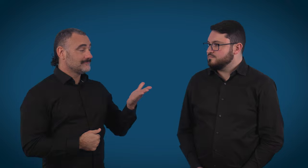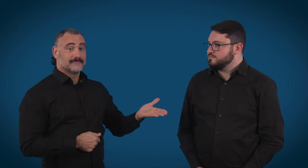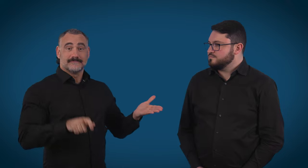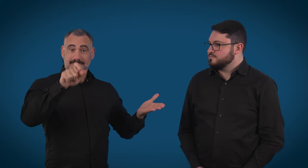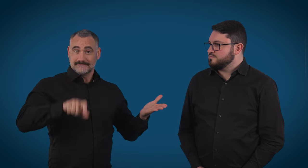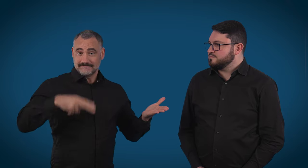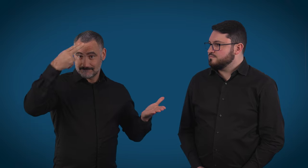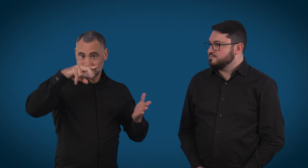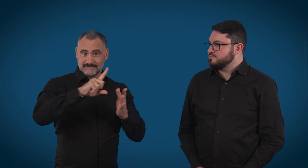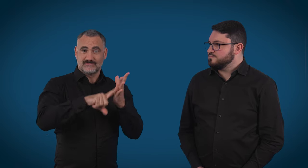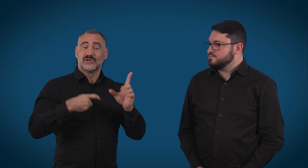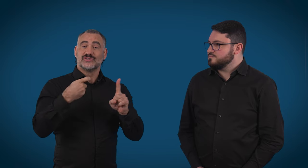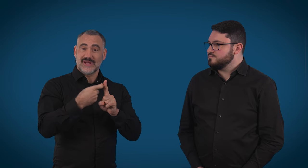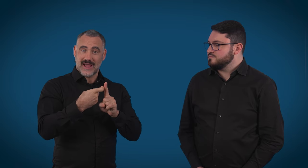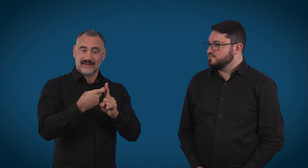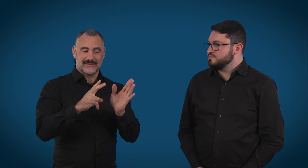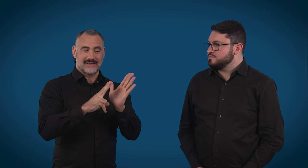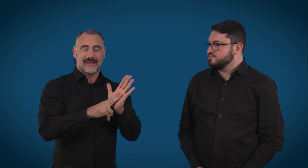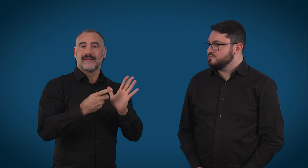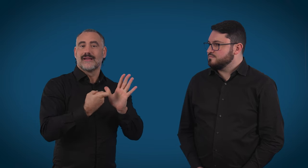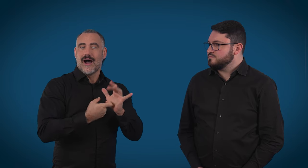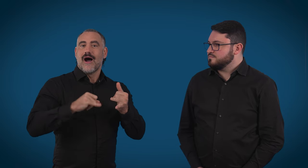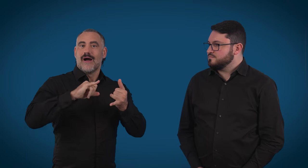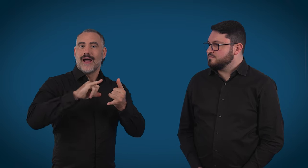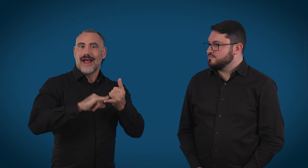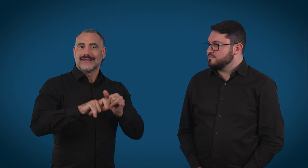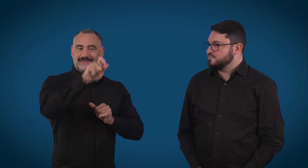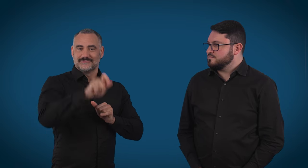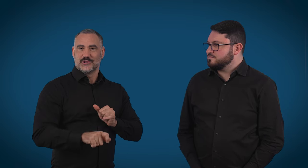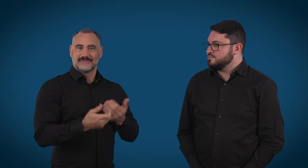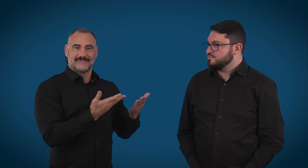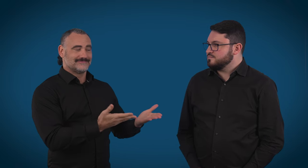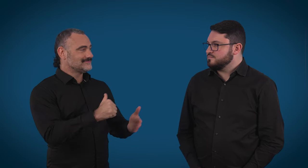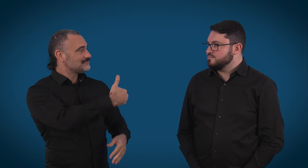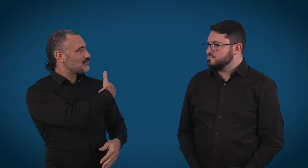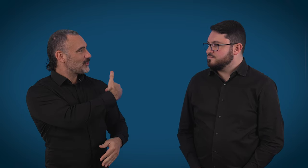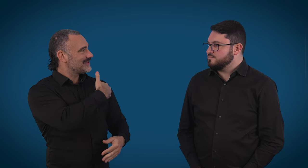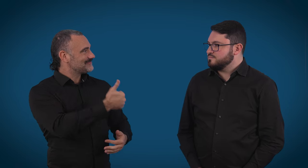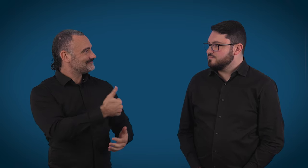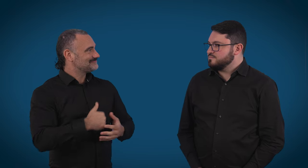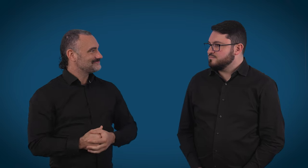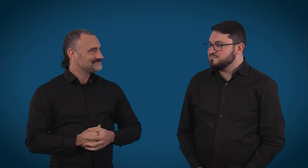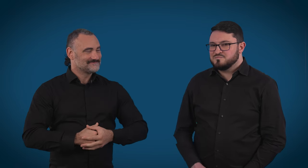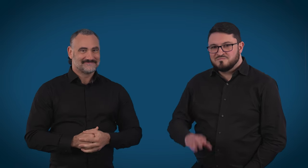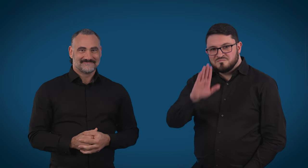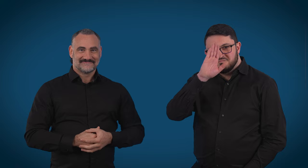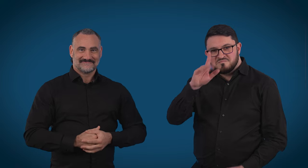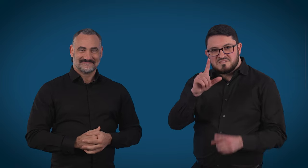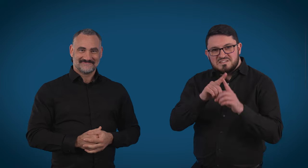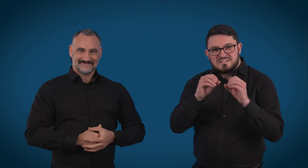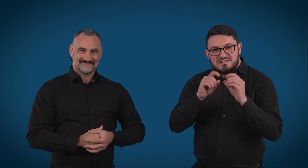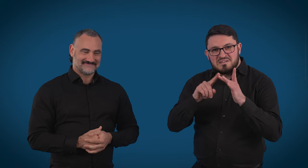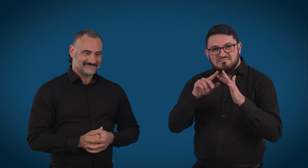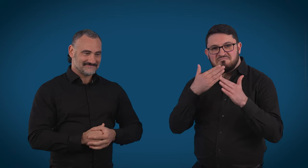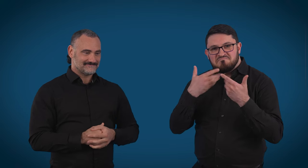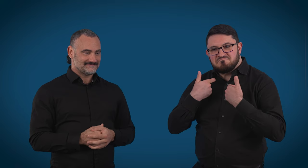Joining me now is Jack, a relay officer for the National Relay Service. Good morning to you, Jack. Thanks for joining us. Good morning, Debbie. Thanks for having me.